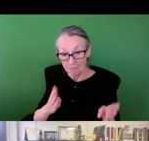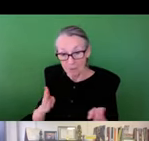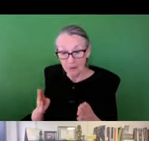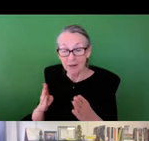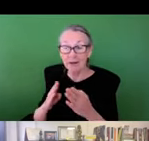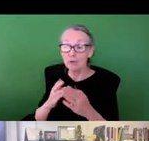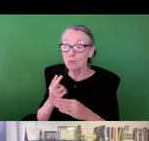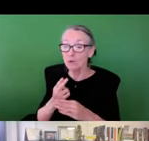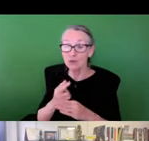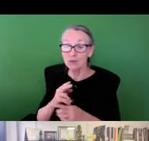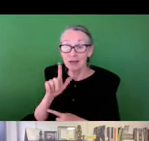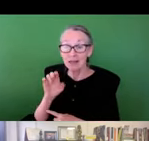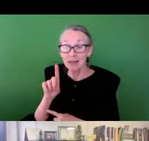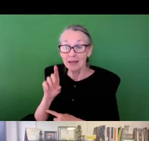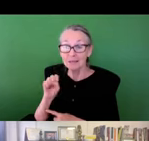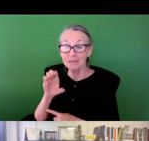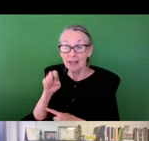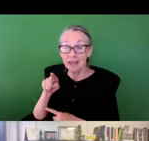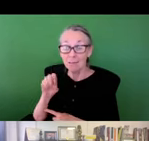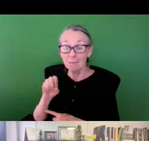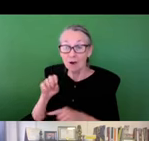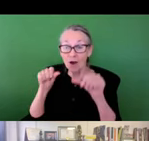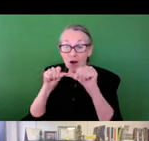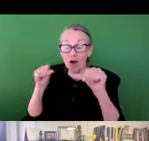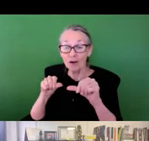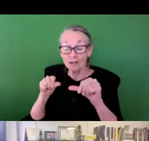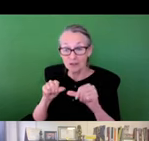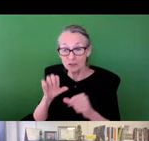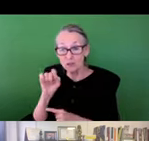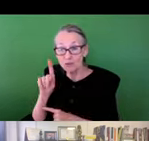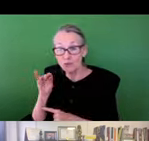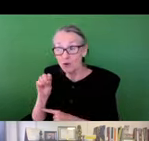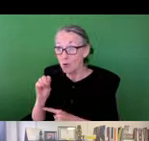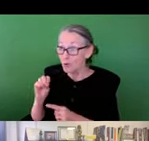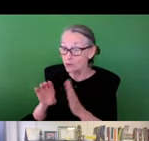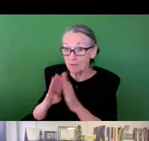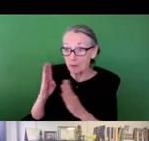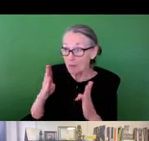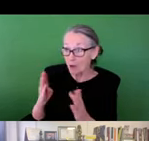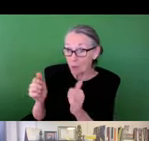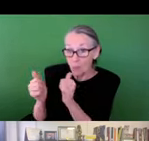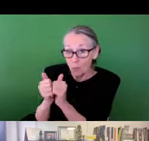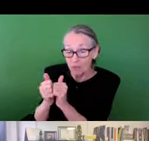of service learning through planning and landscape architecture studio cut to develop a master plan